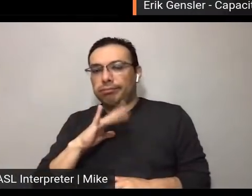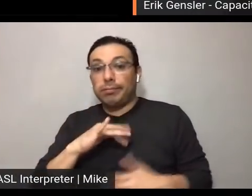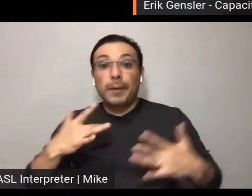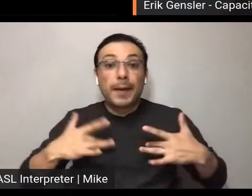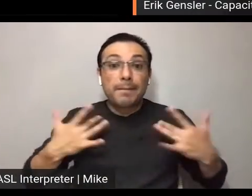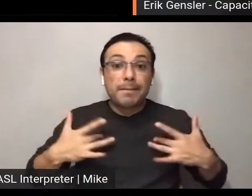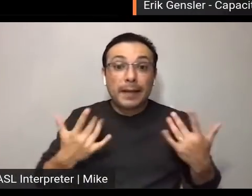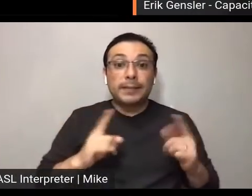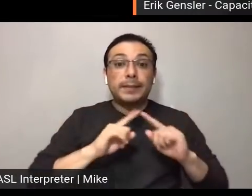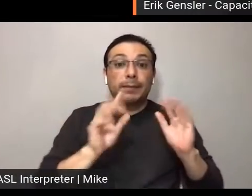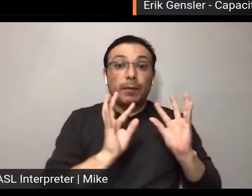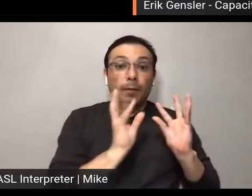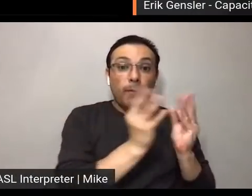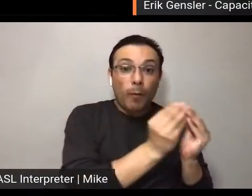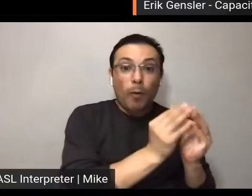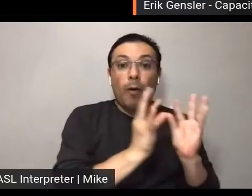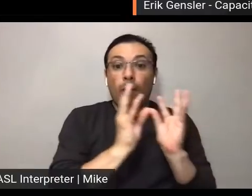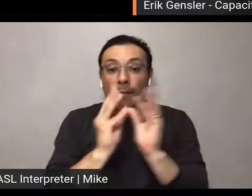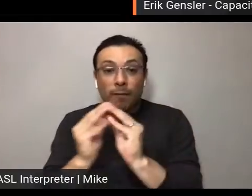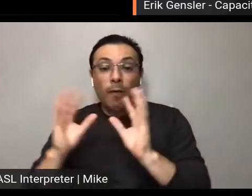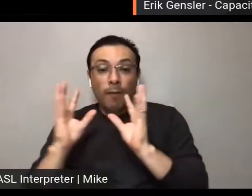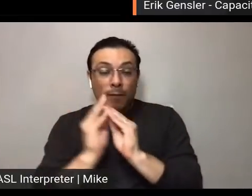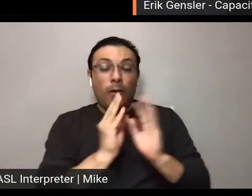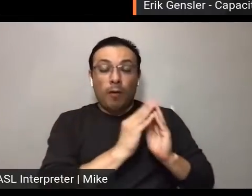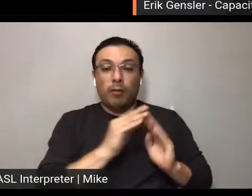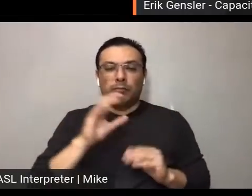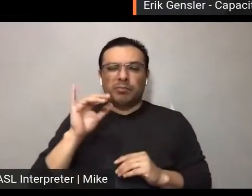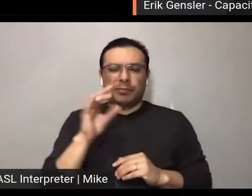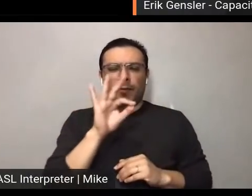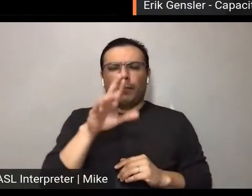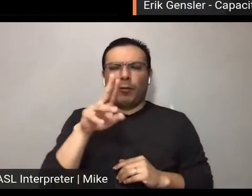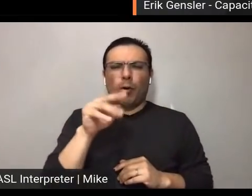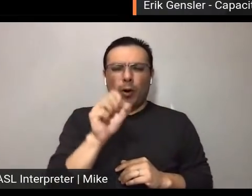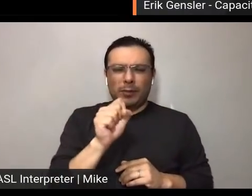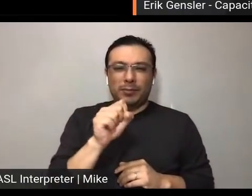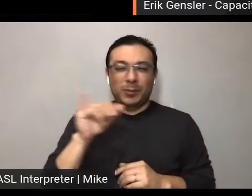from this June, are on, as she mentioned, on YouTube, and were just